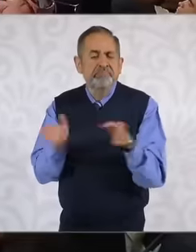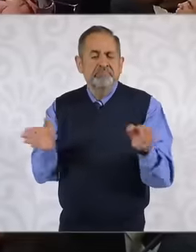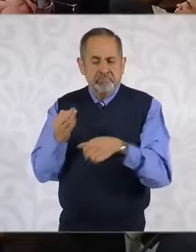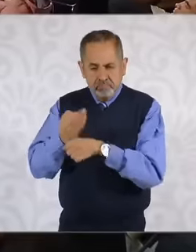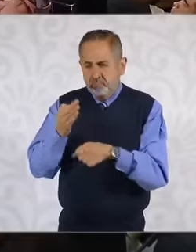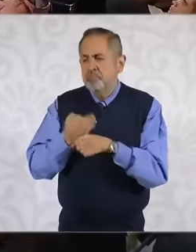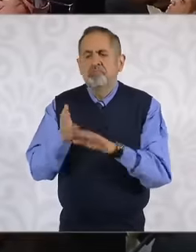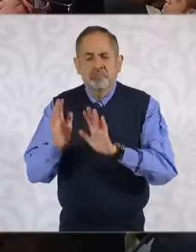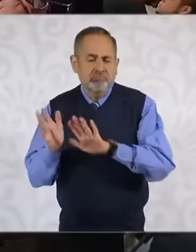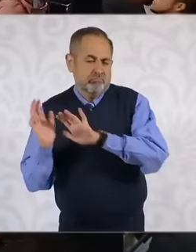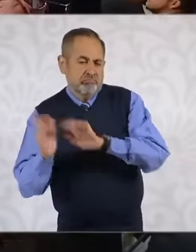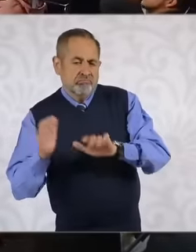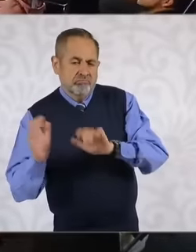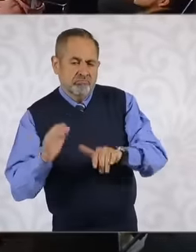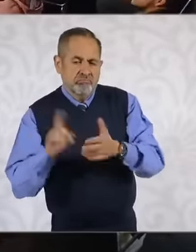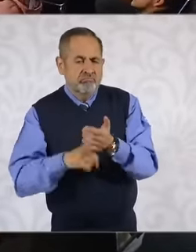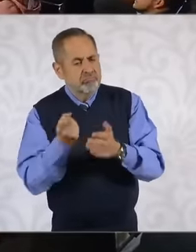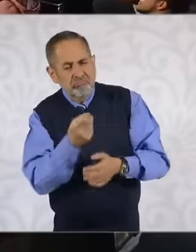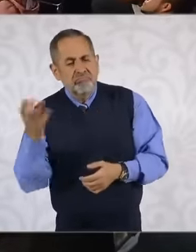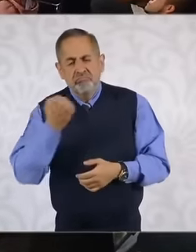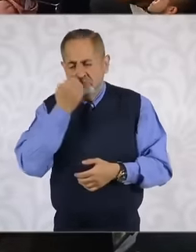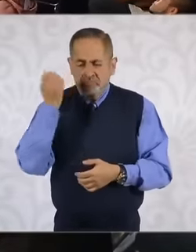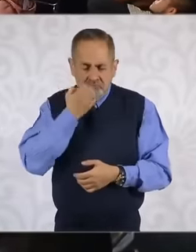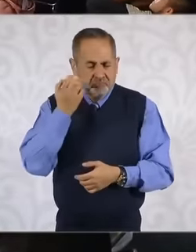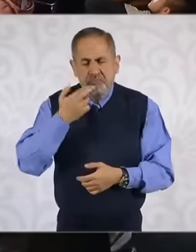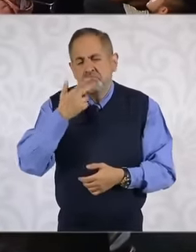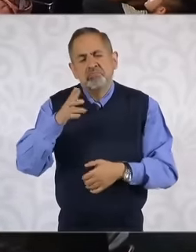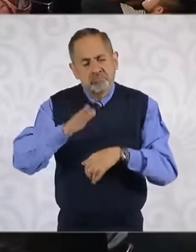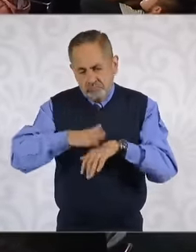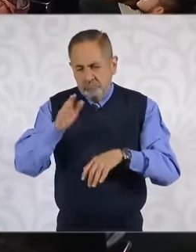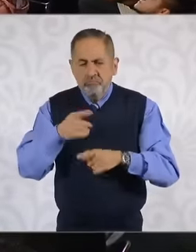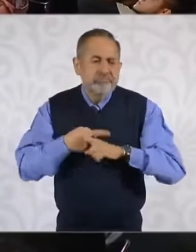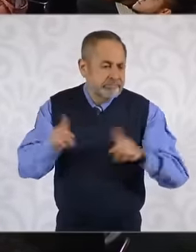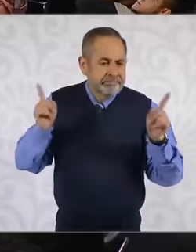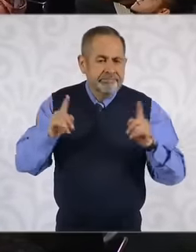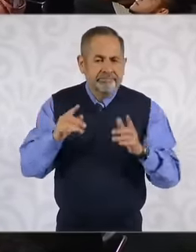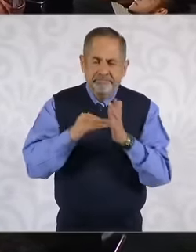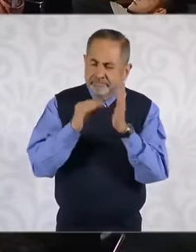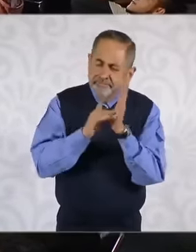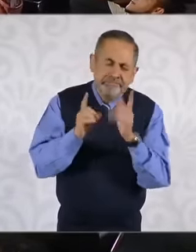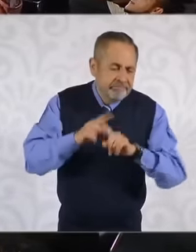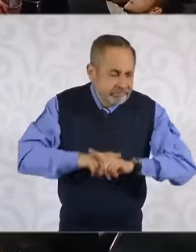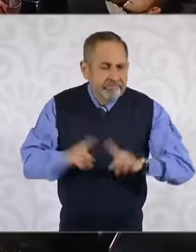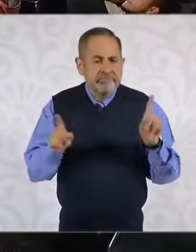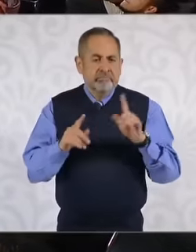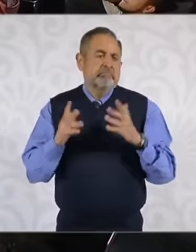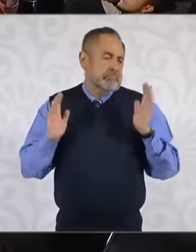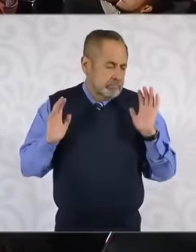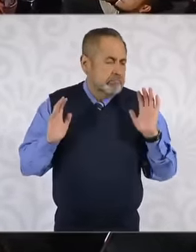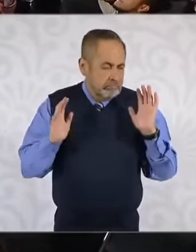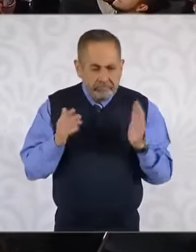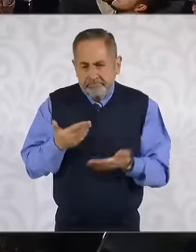residences, that is to say, the model changed and now it is our turn to strengthen it and that will